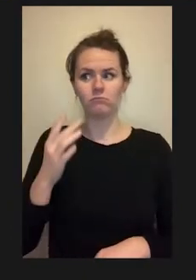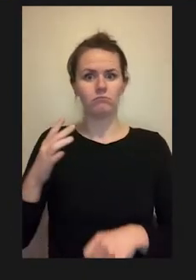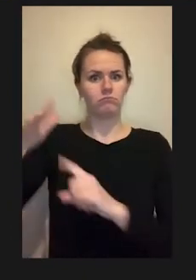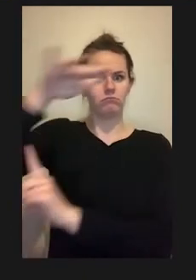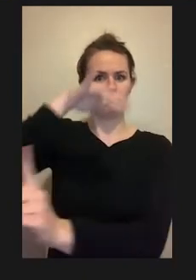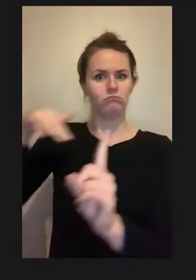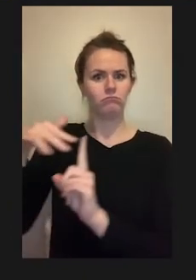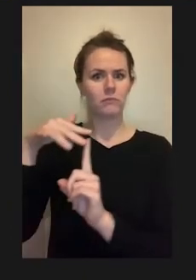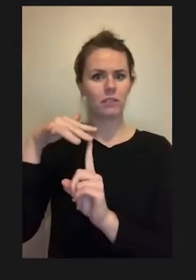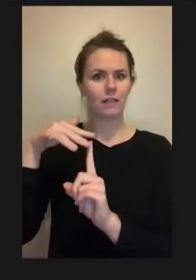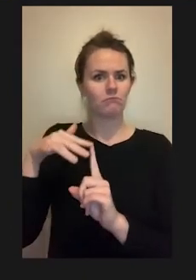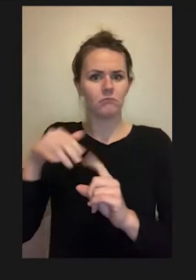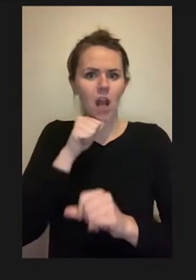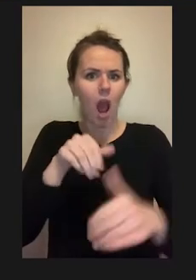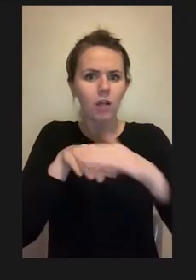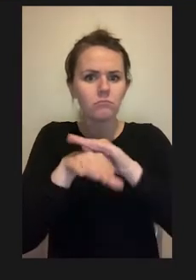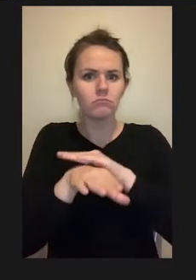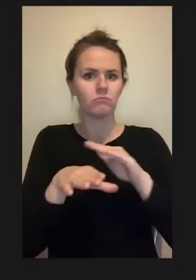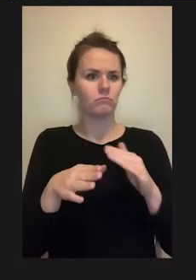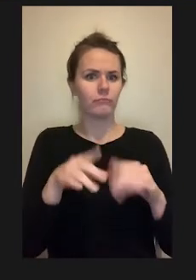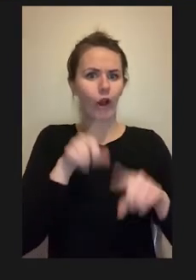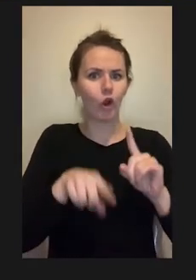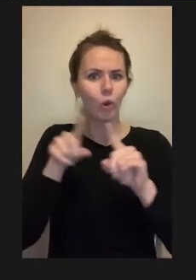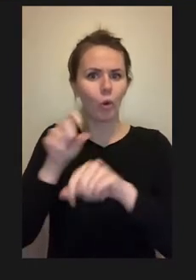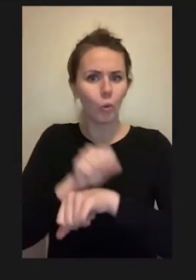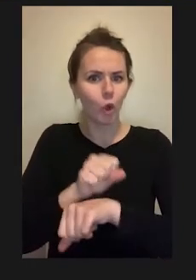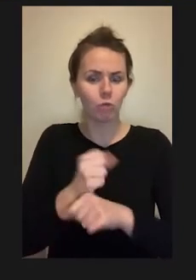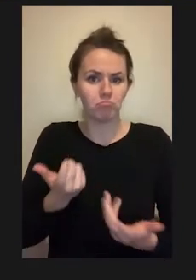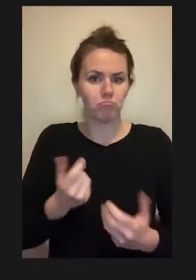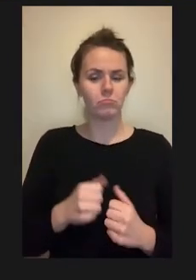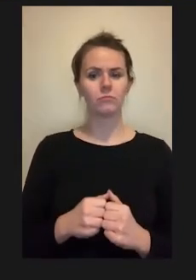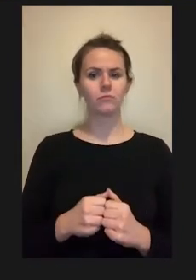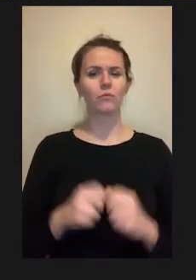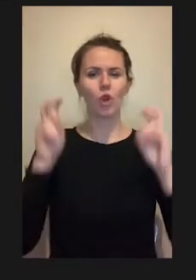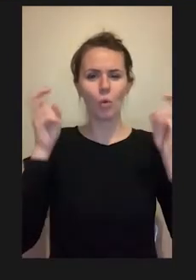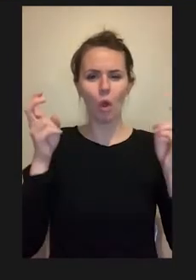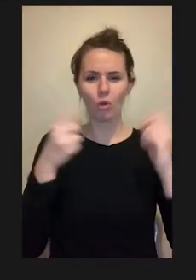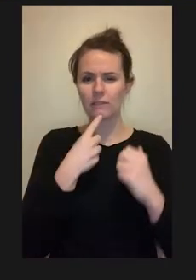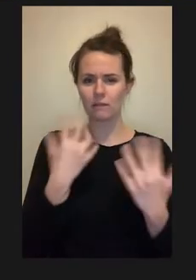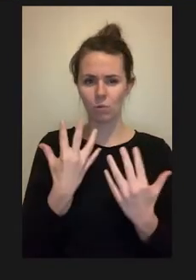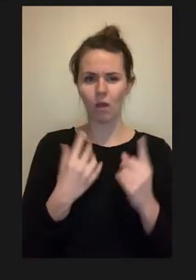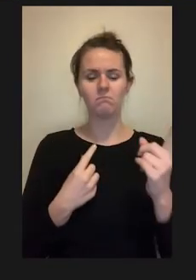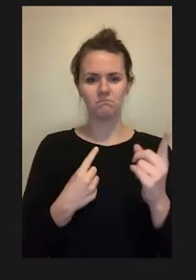There's a quote by them that reads: “the injured man must be made to feel that he is not an object